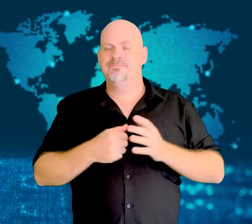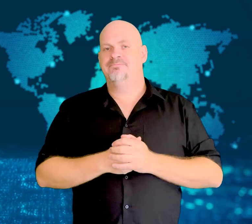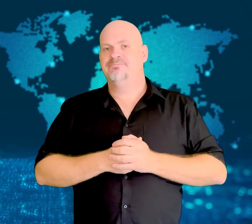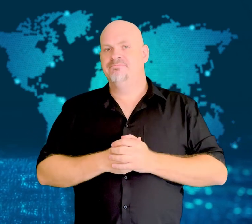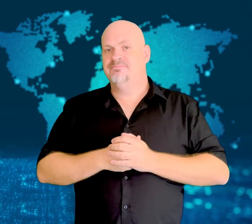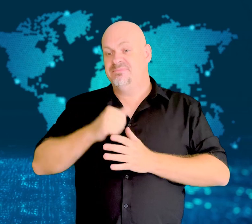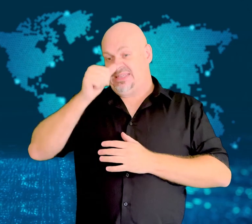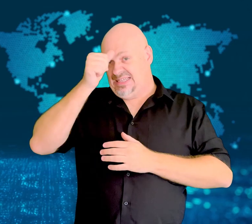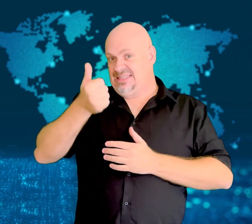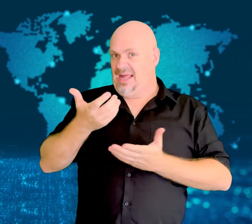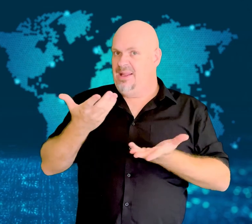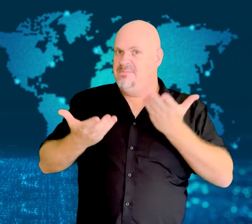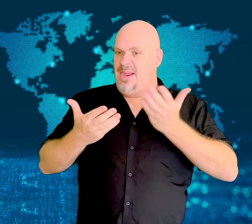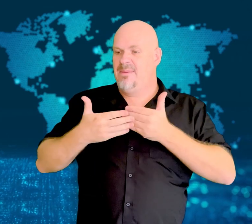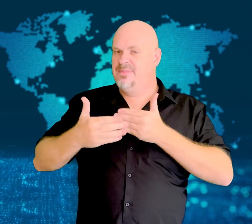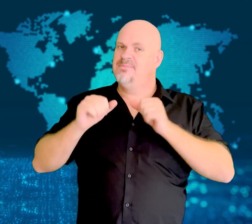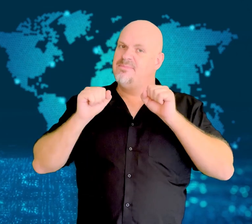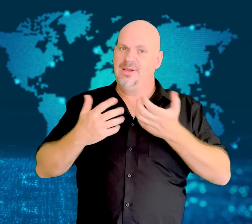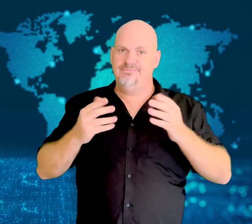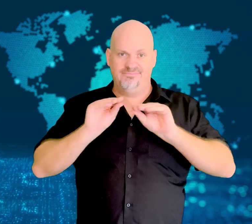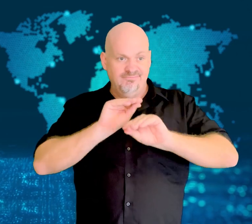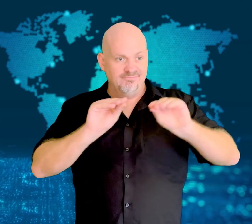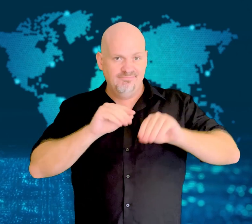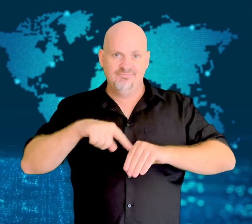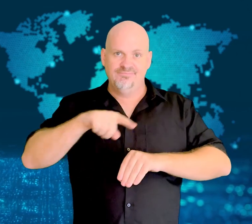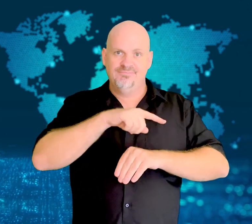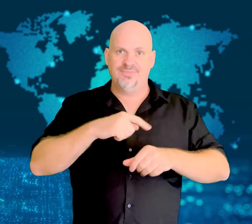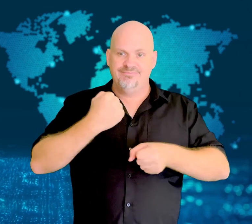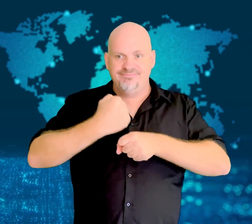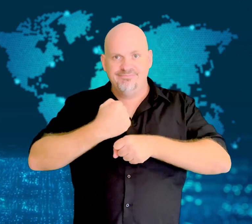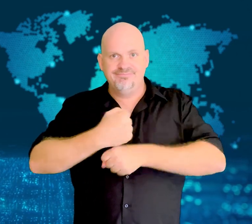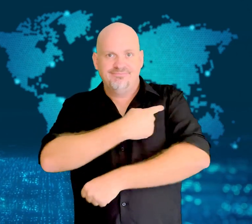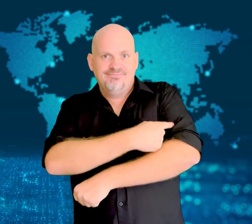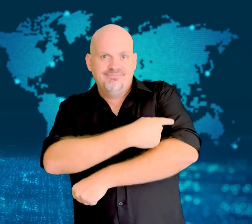not for colds or flu or diarrheal infections.